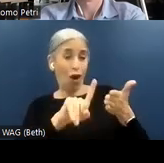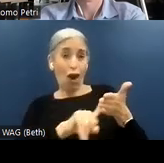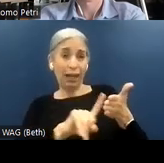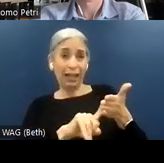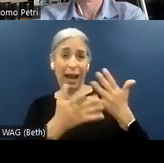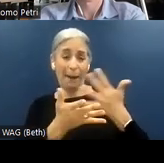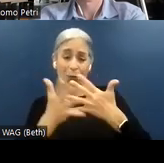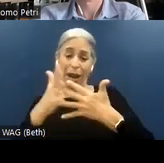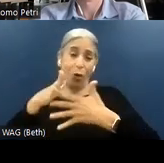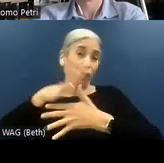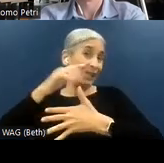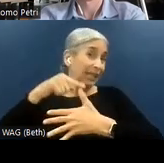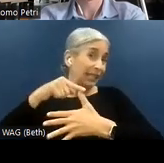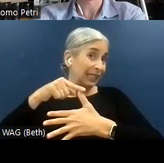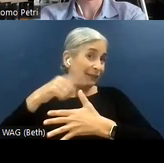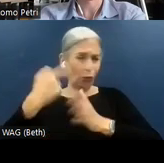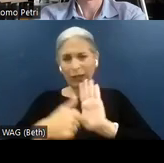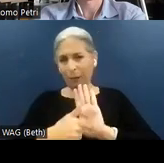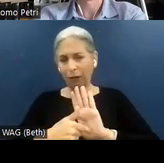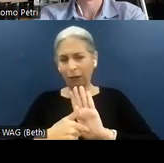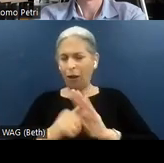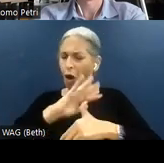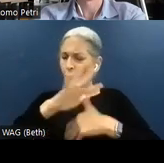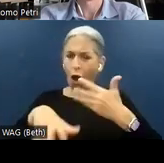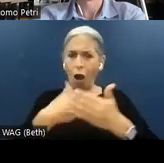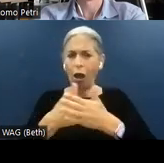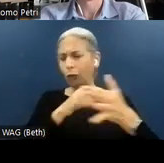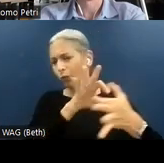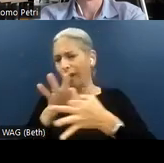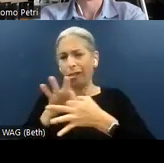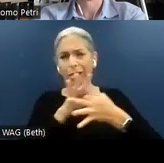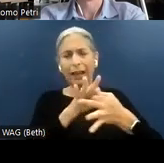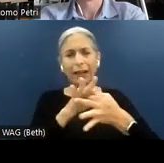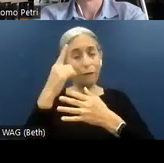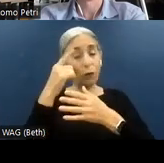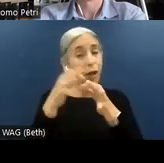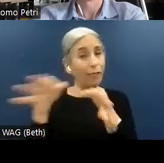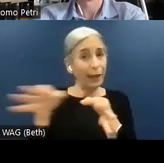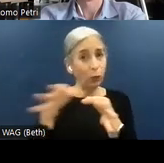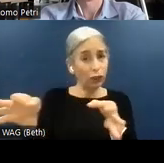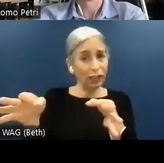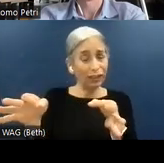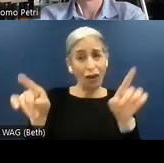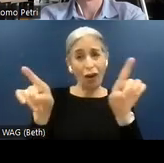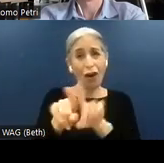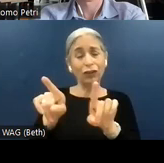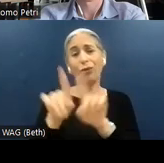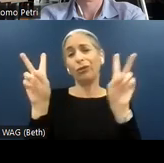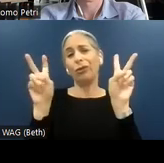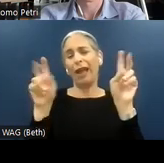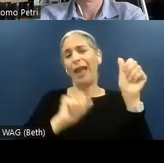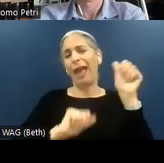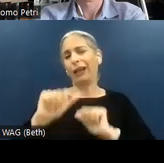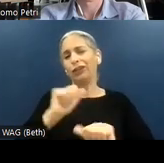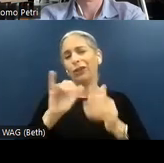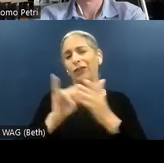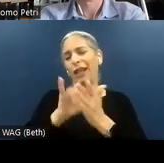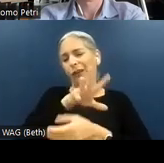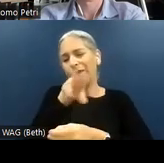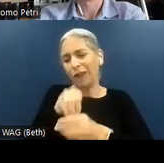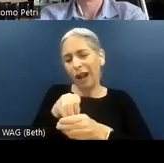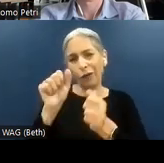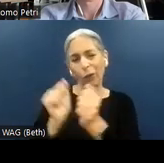for example? So these are all related to languages and actors that are involved into an audit